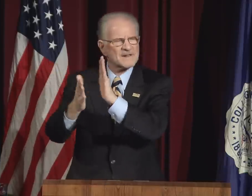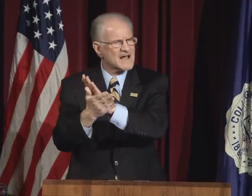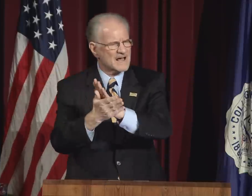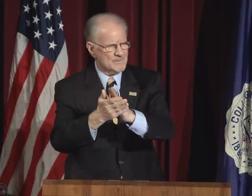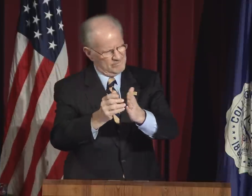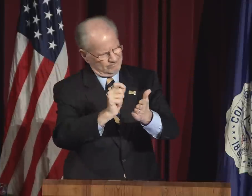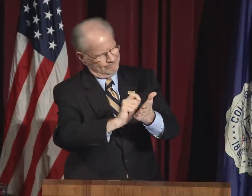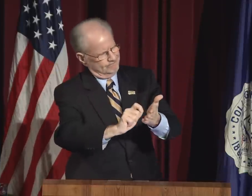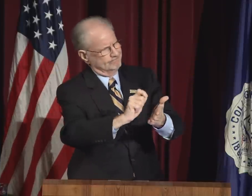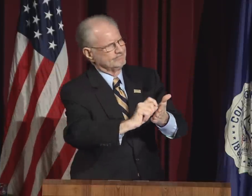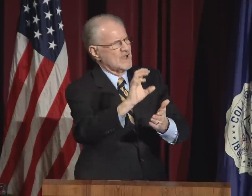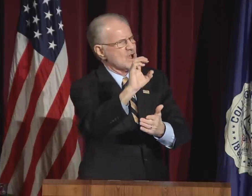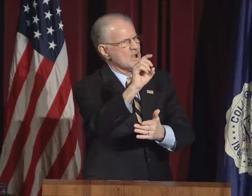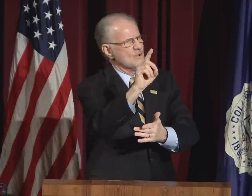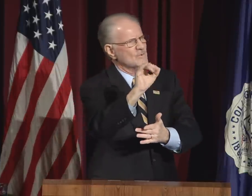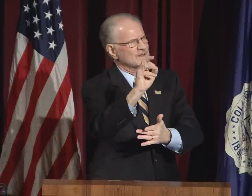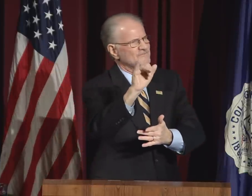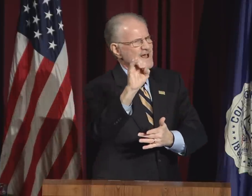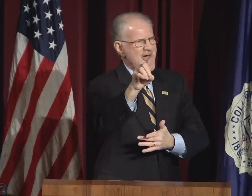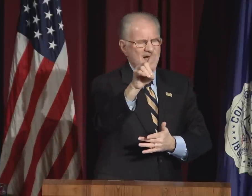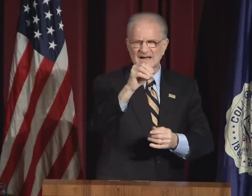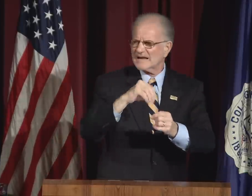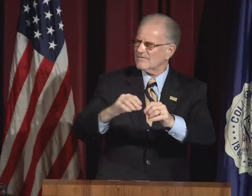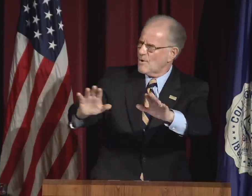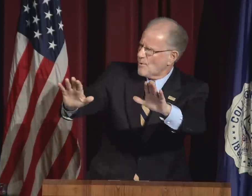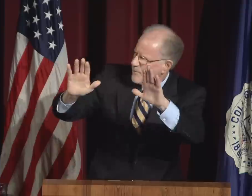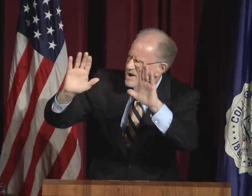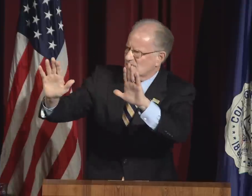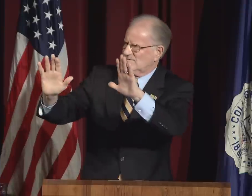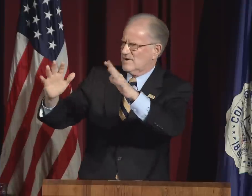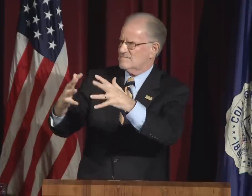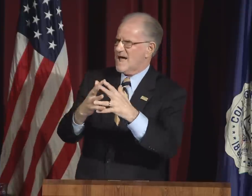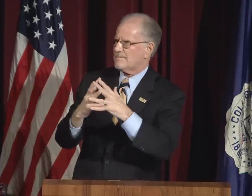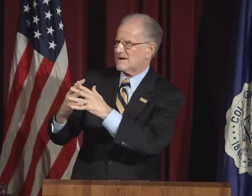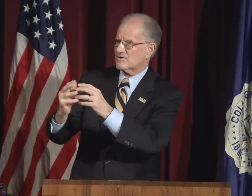Later the messages of DPN became codified